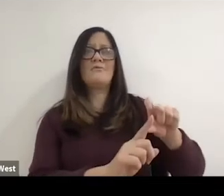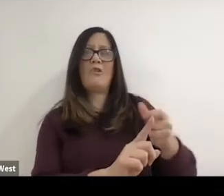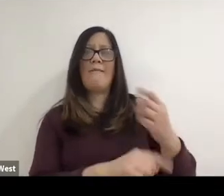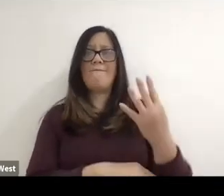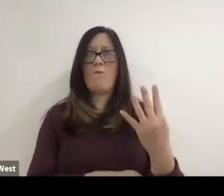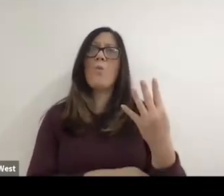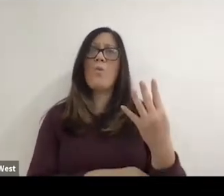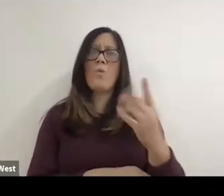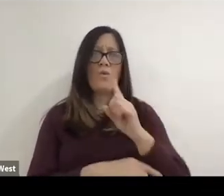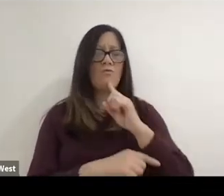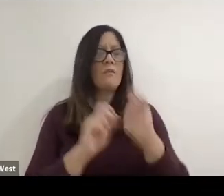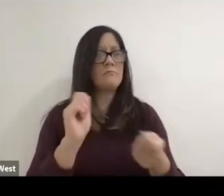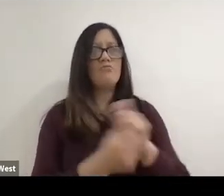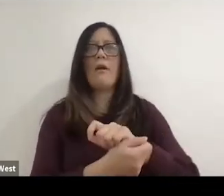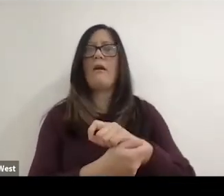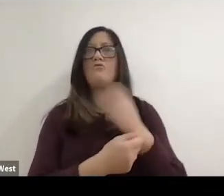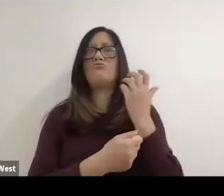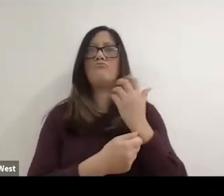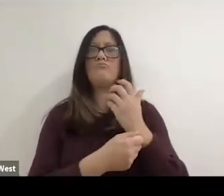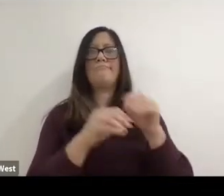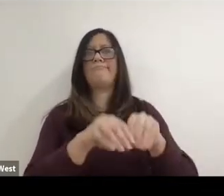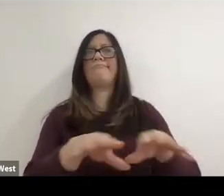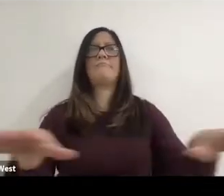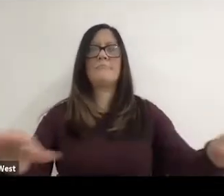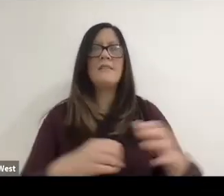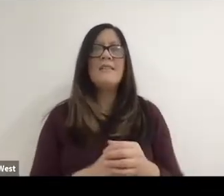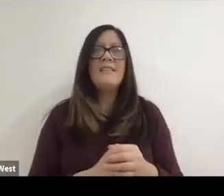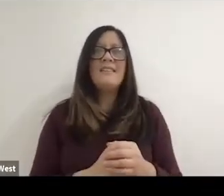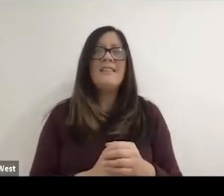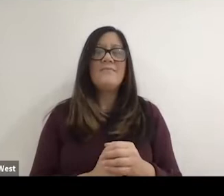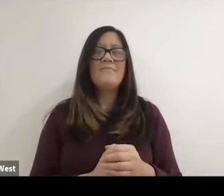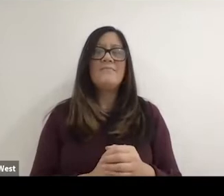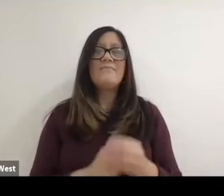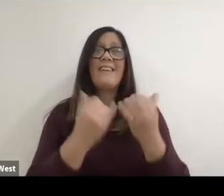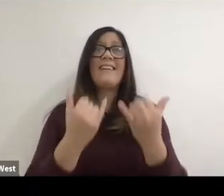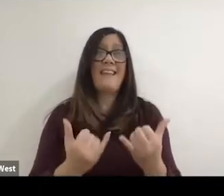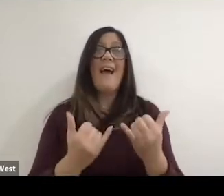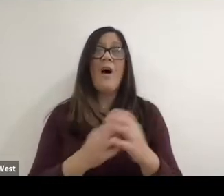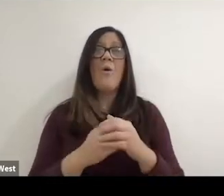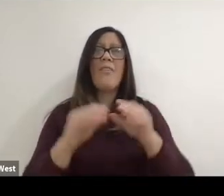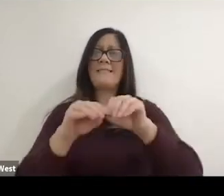the great revolutionary forces there. And and that now is spread to so far all over the world and